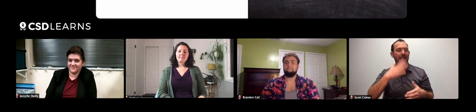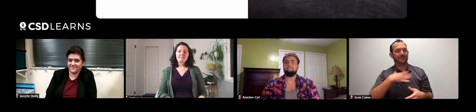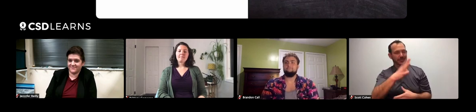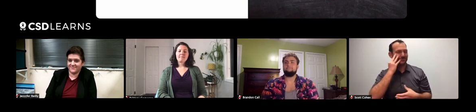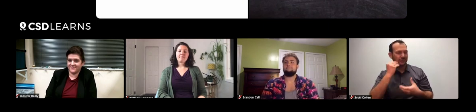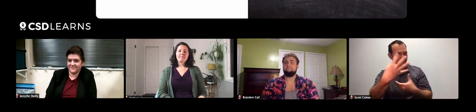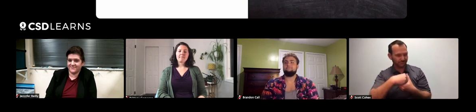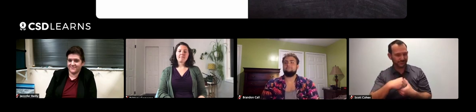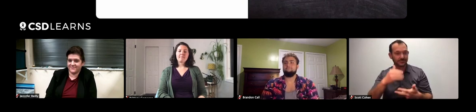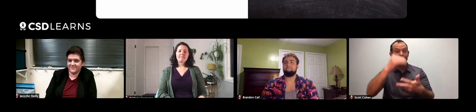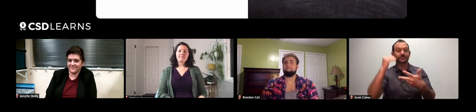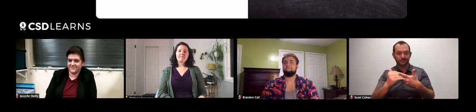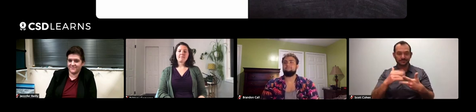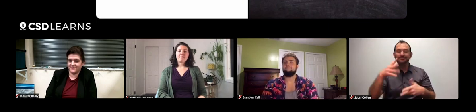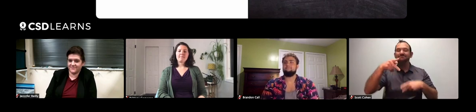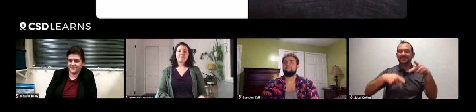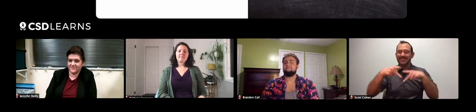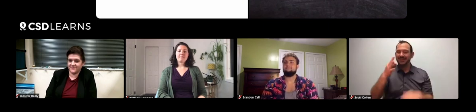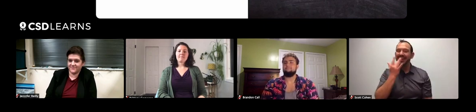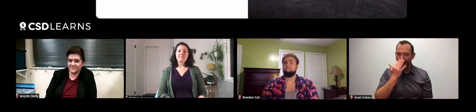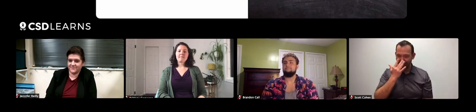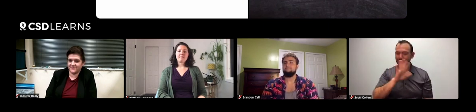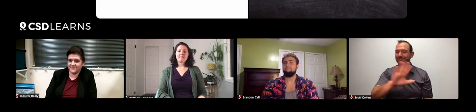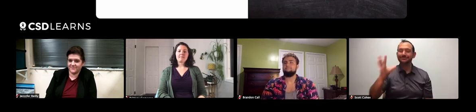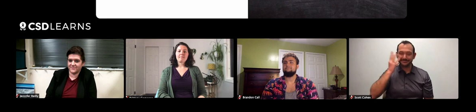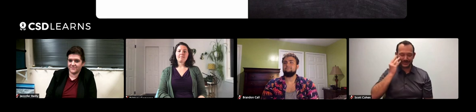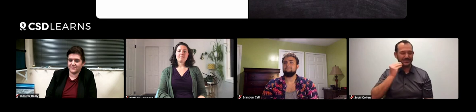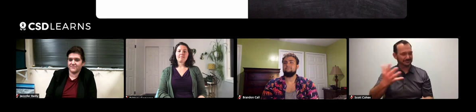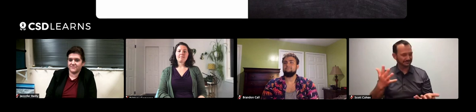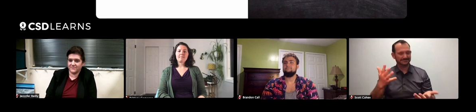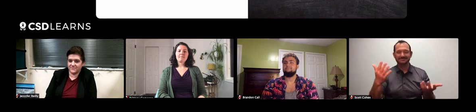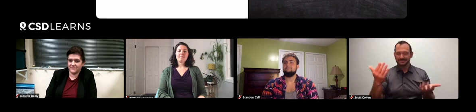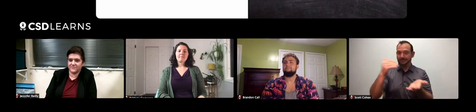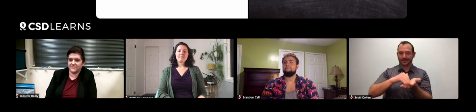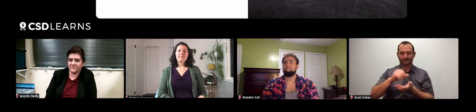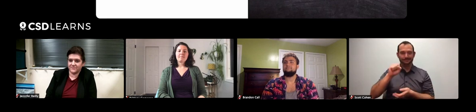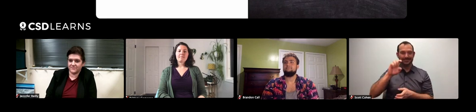We'd like to hear their experiences. After that, we will have people of color sharing their experience.